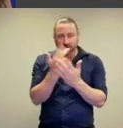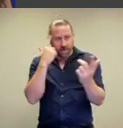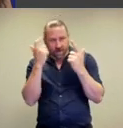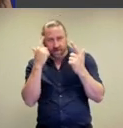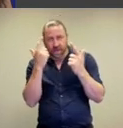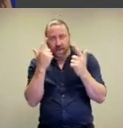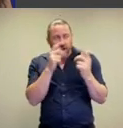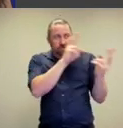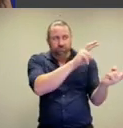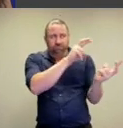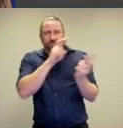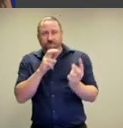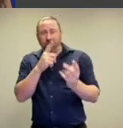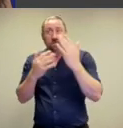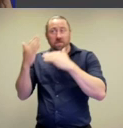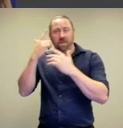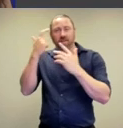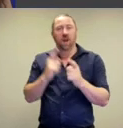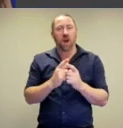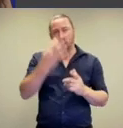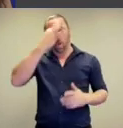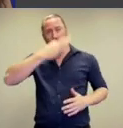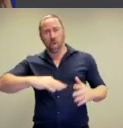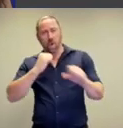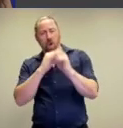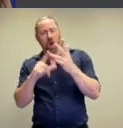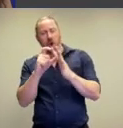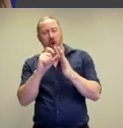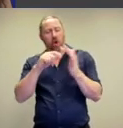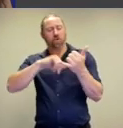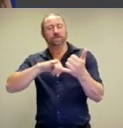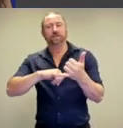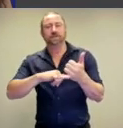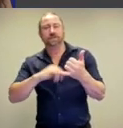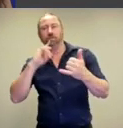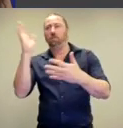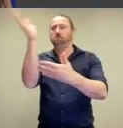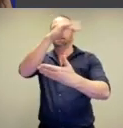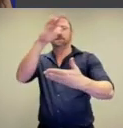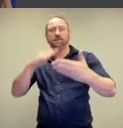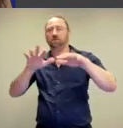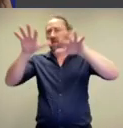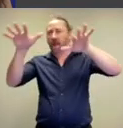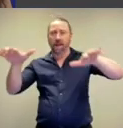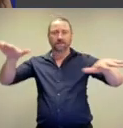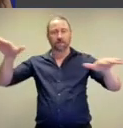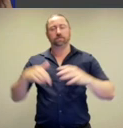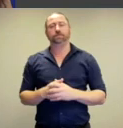reproducing these conventions when we see nude goddesses painted in